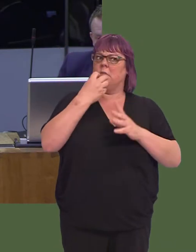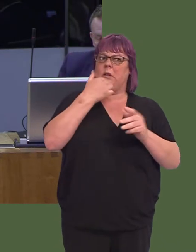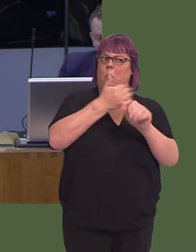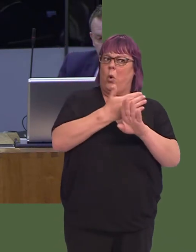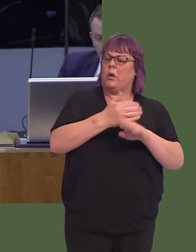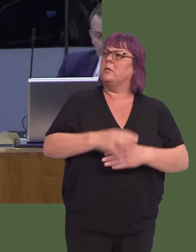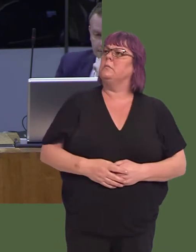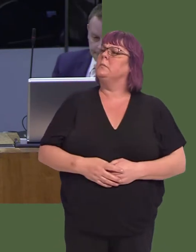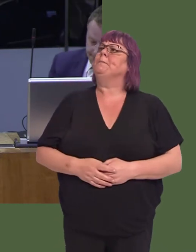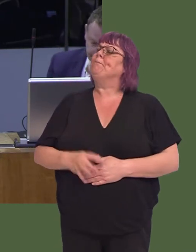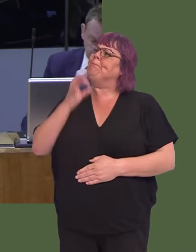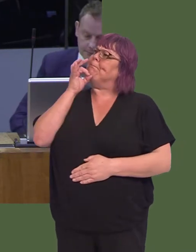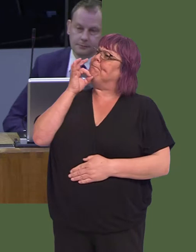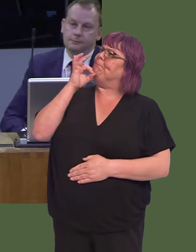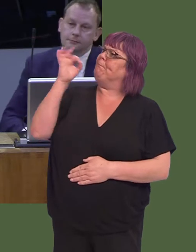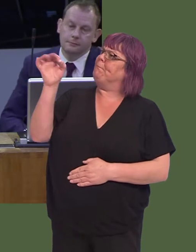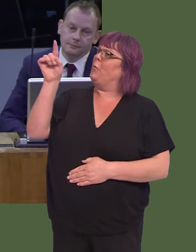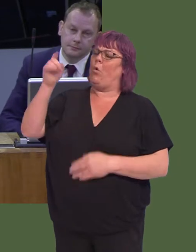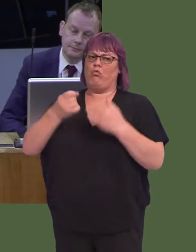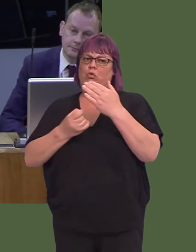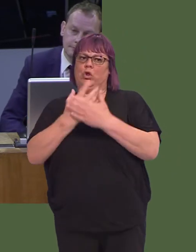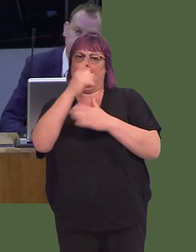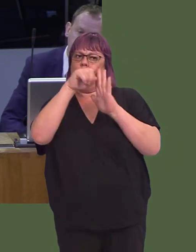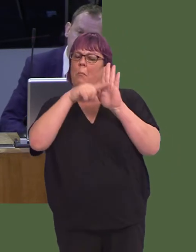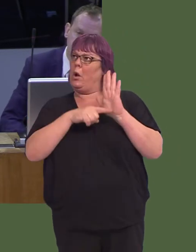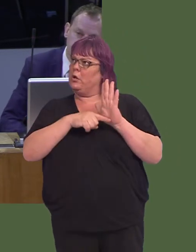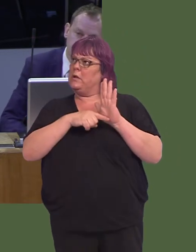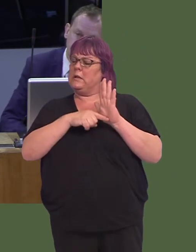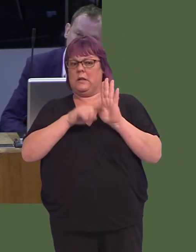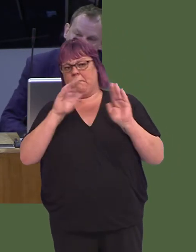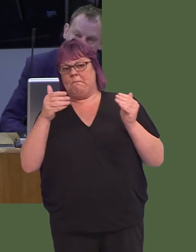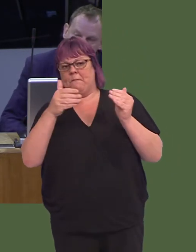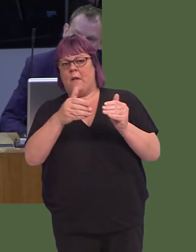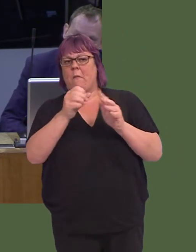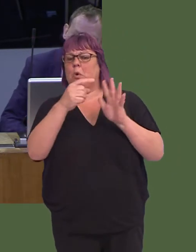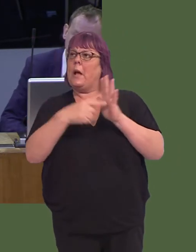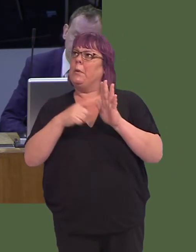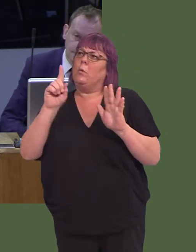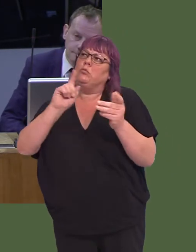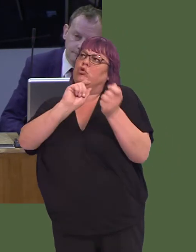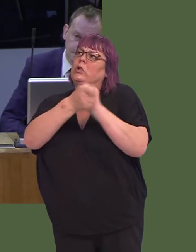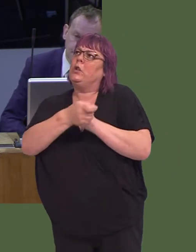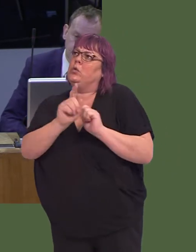So, First Minister, what changes do you propose to your regeneration policies for Port Talbot,